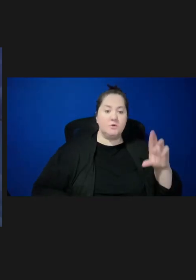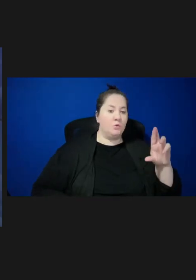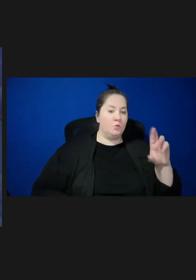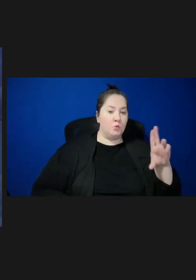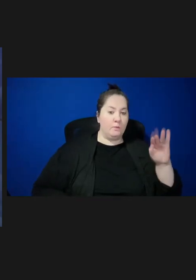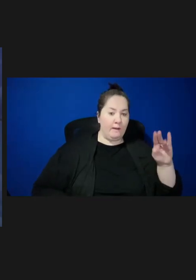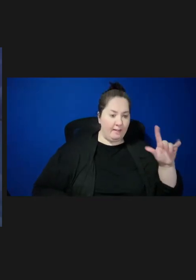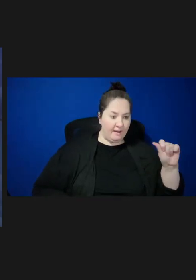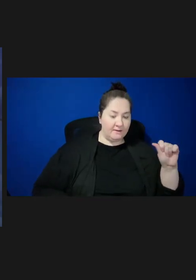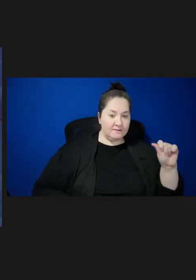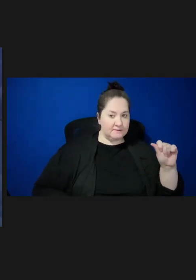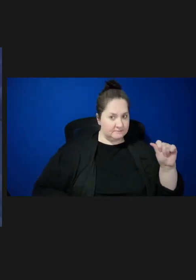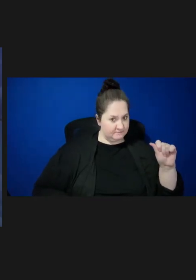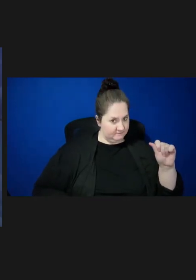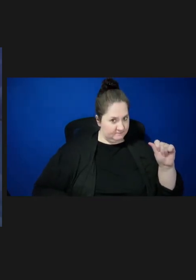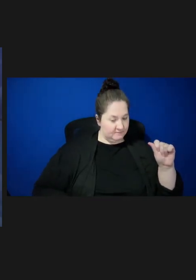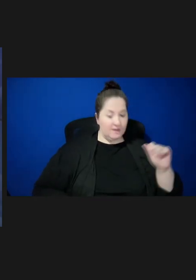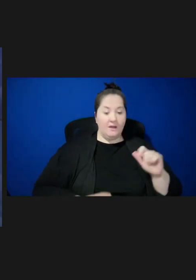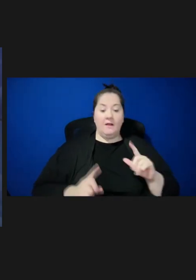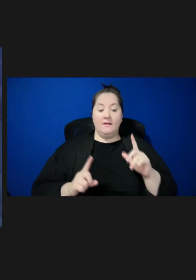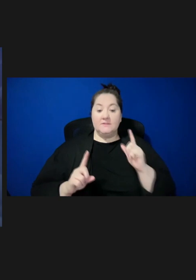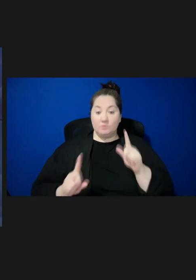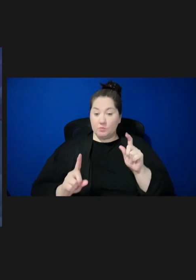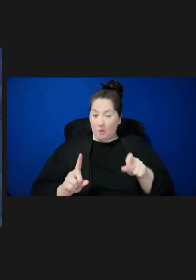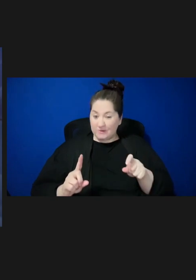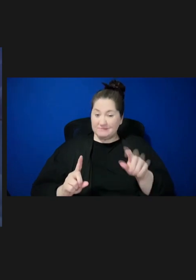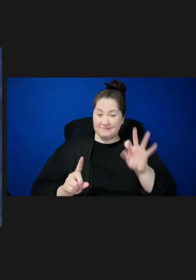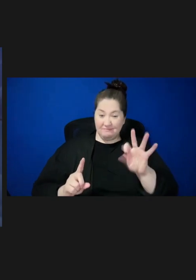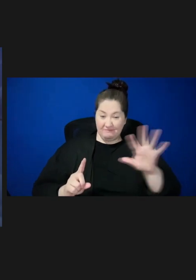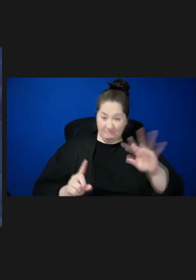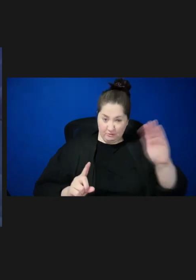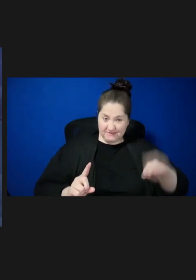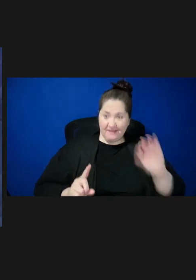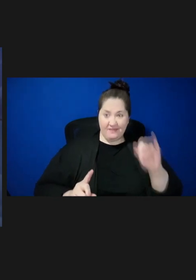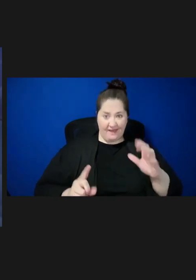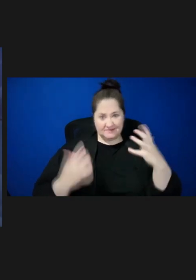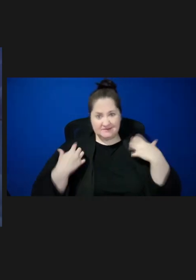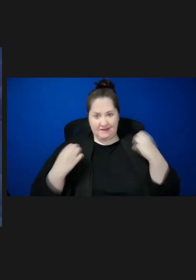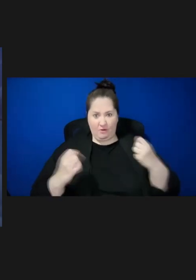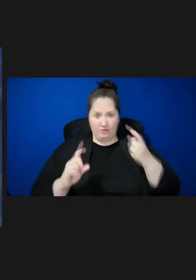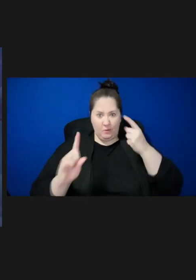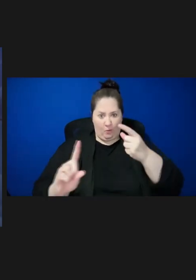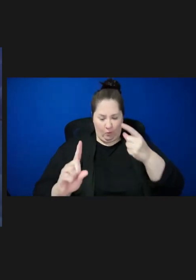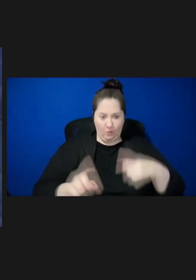Healthy People 2030 goal of 95 percent. Additionally, some communities have even